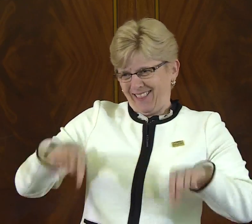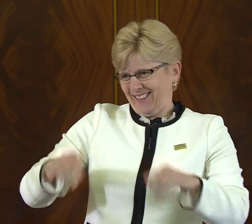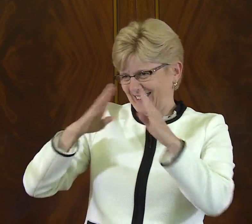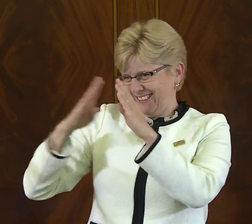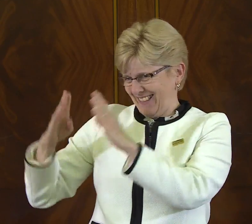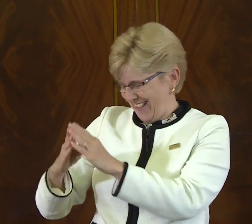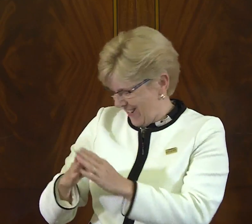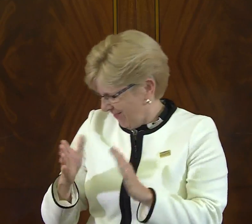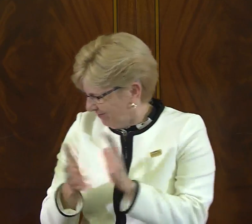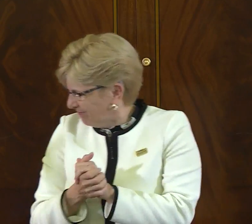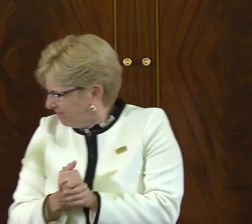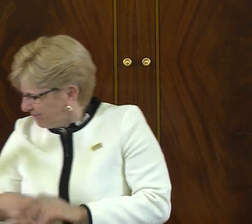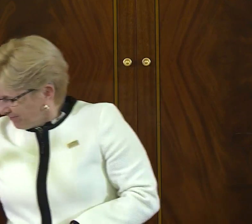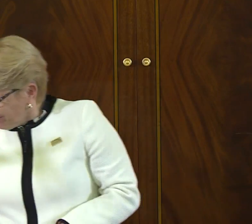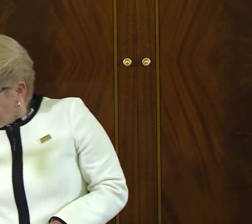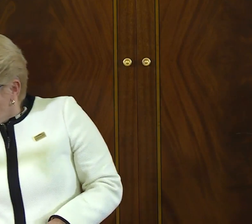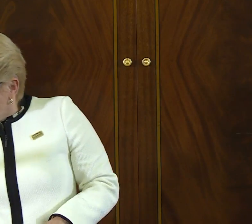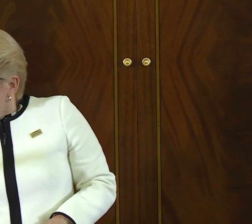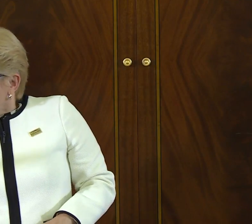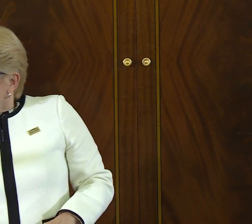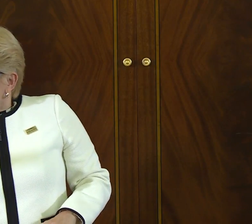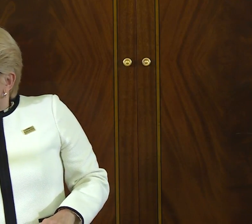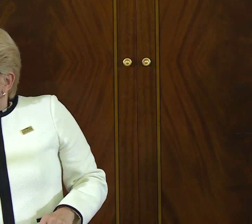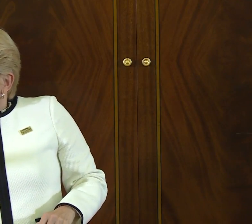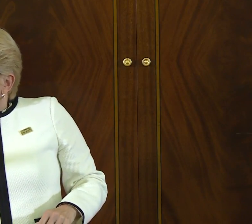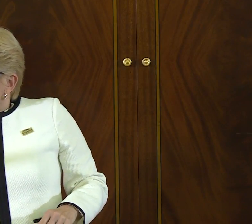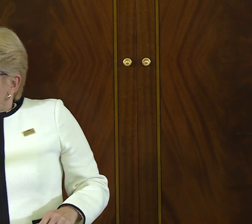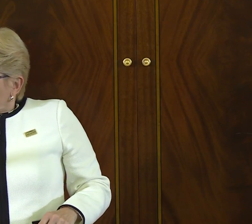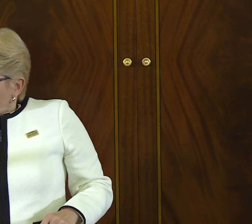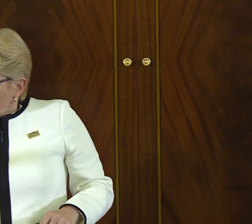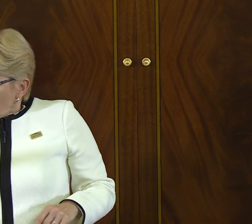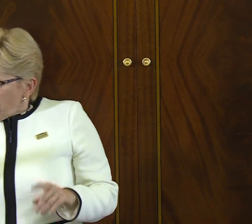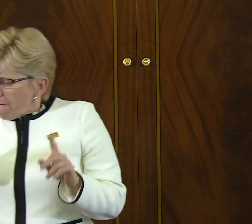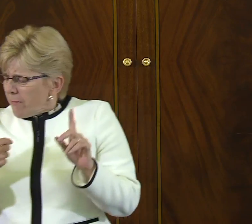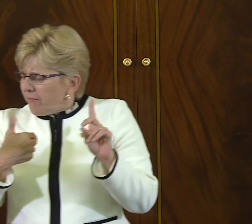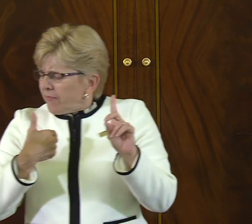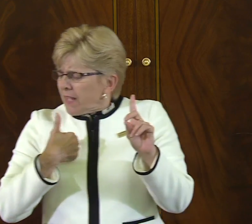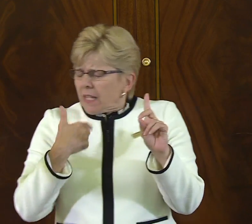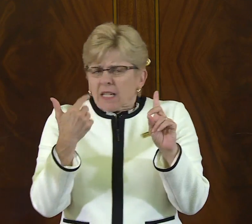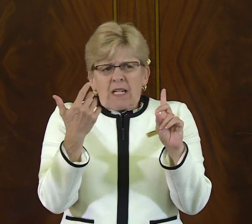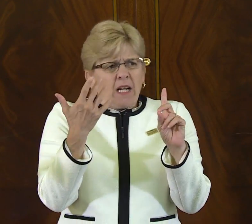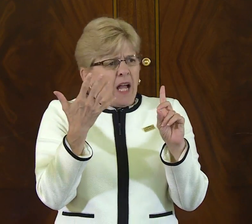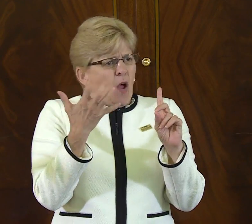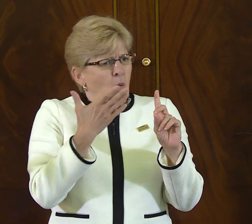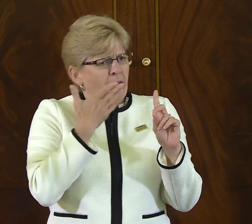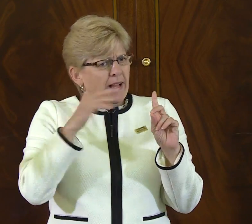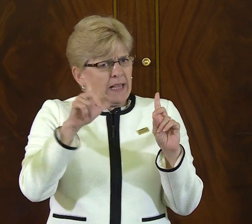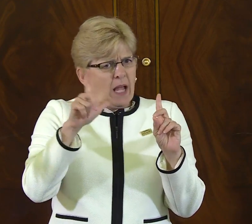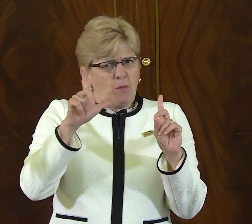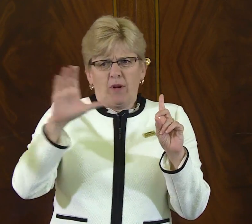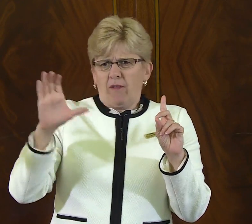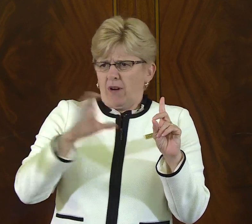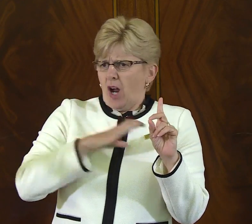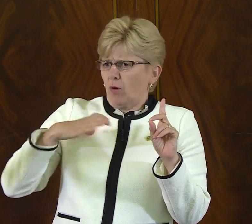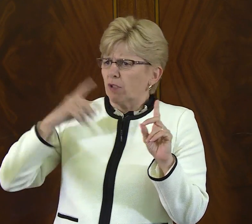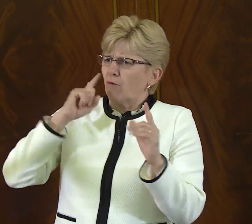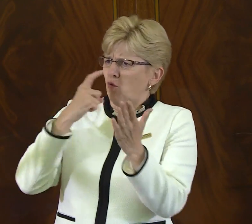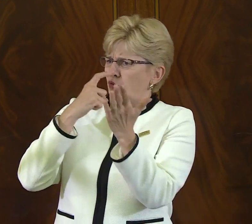It's probably the best thing you can get here in this city and one of the best things to do.